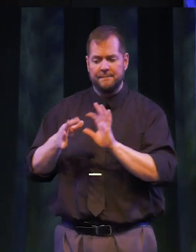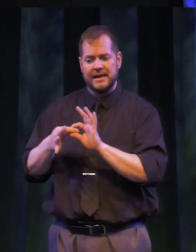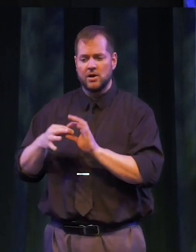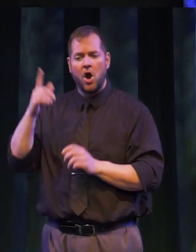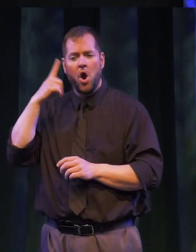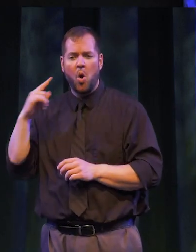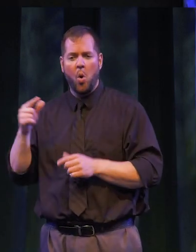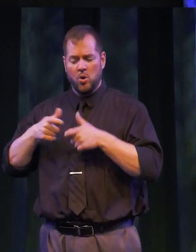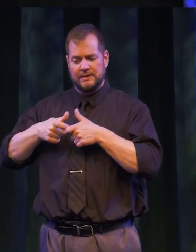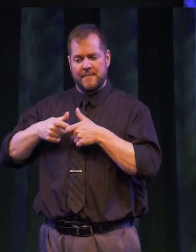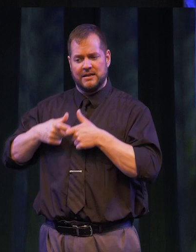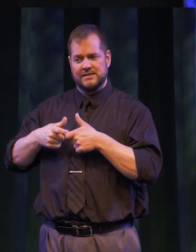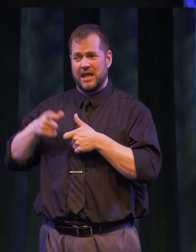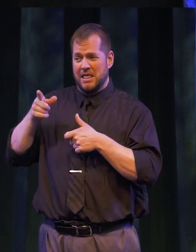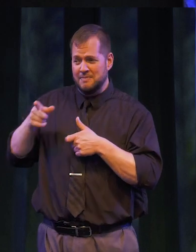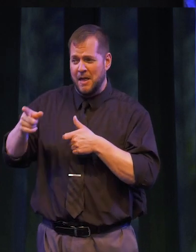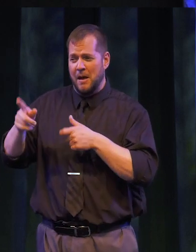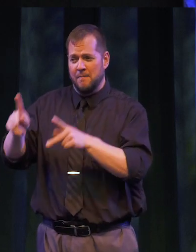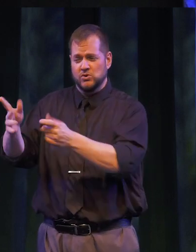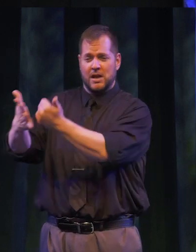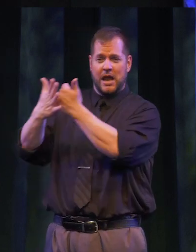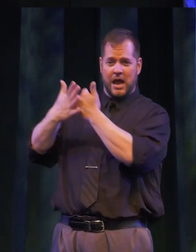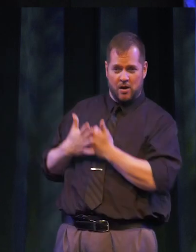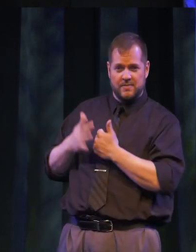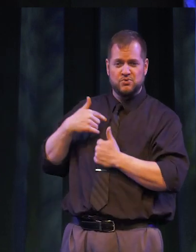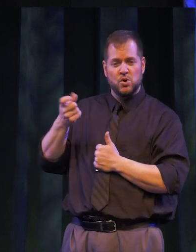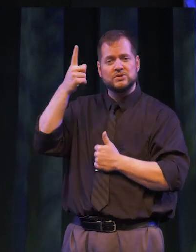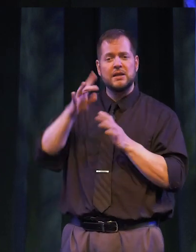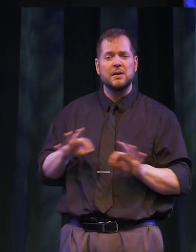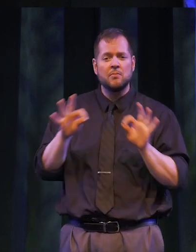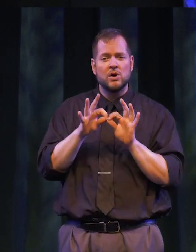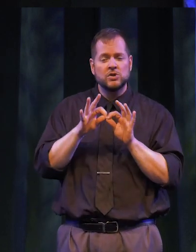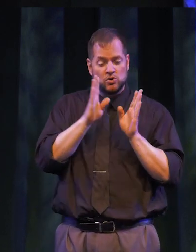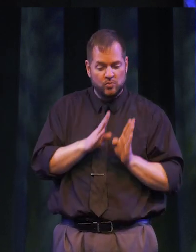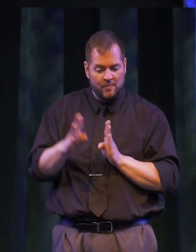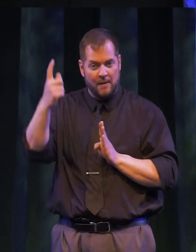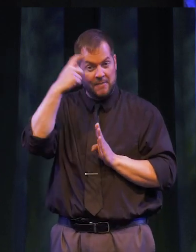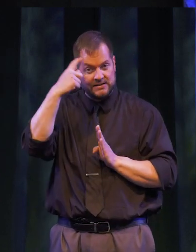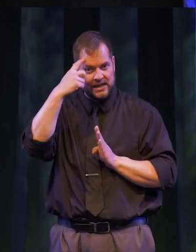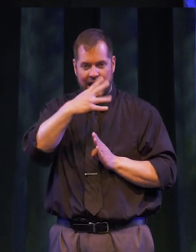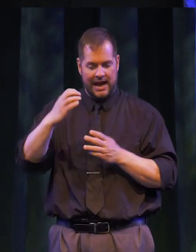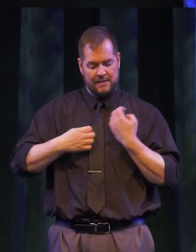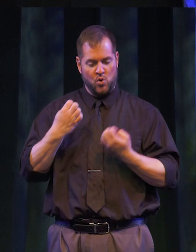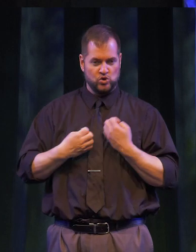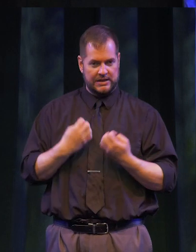gold medalist who helped me clearly understand the importance of preparing mentally and emotionally.